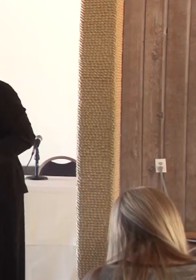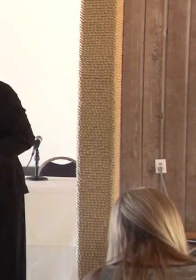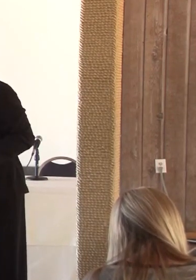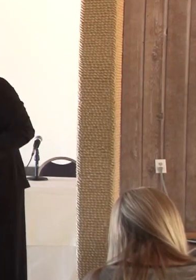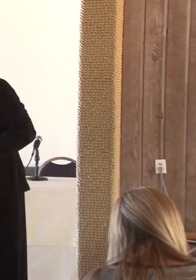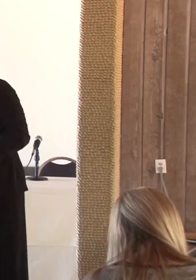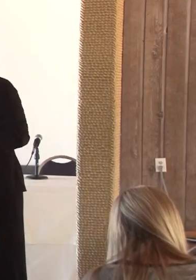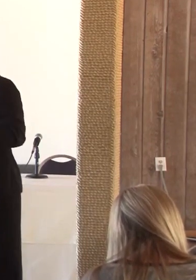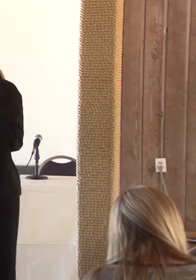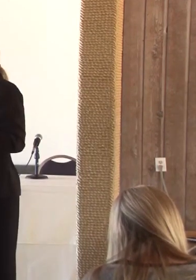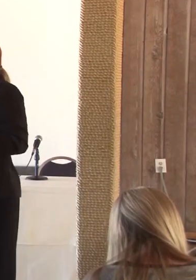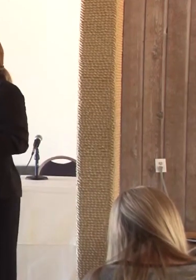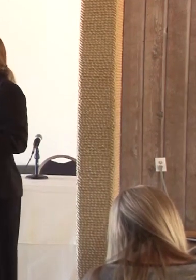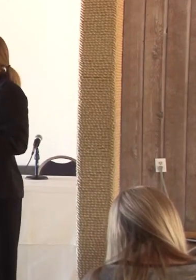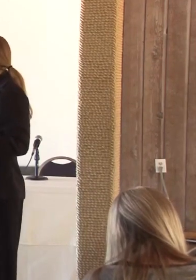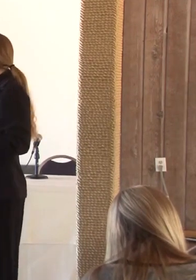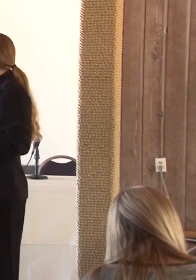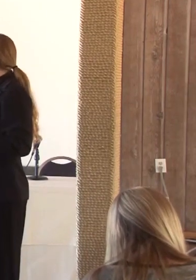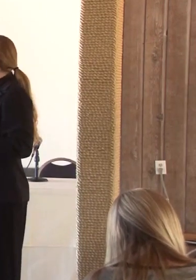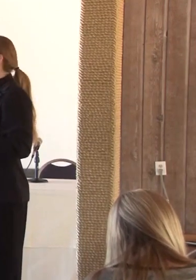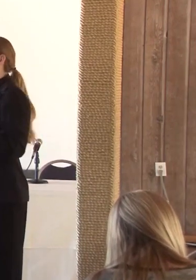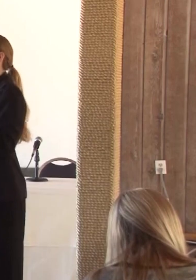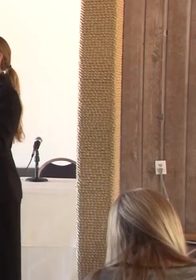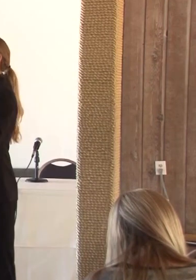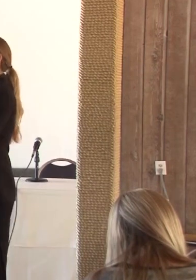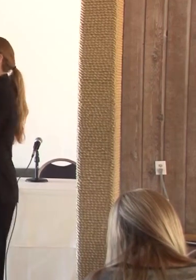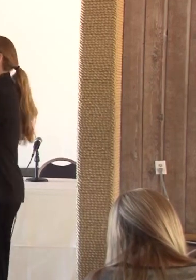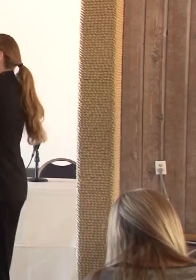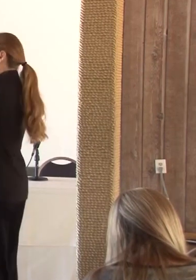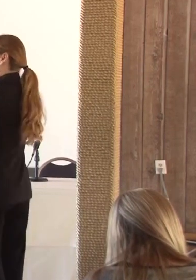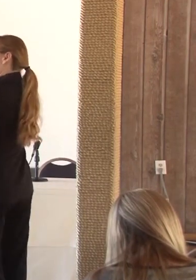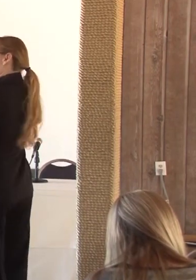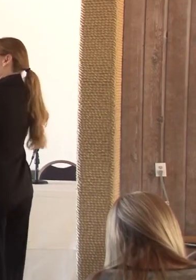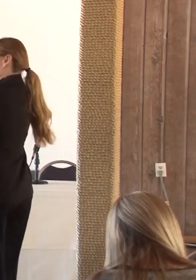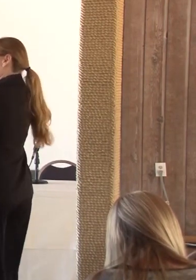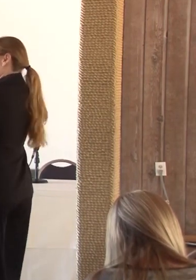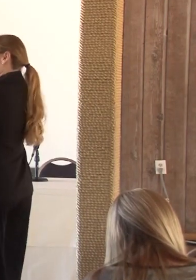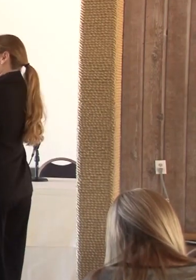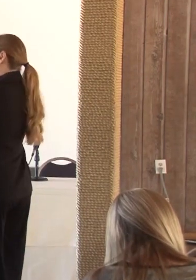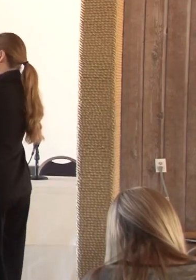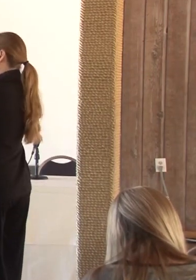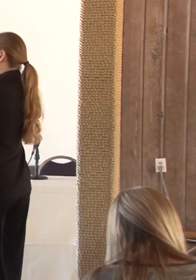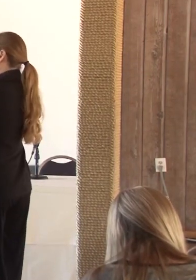standing or sitting where you are it's directly to your I don't know 8:00 p.m.